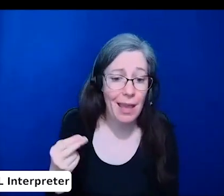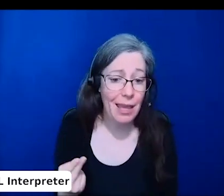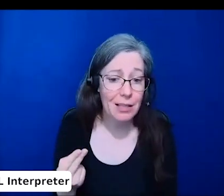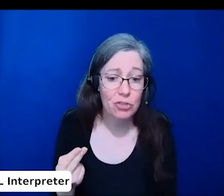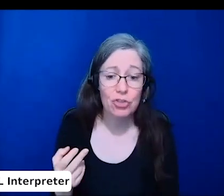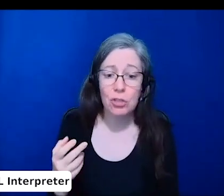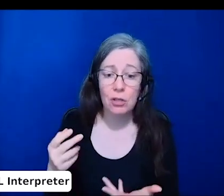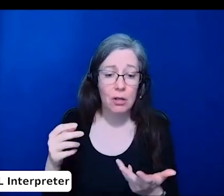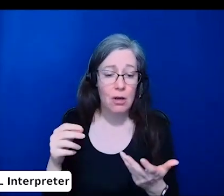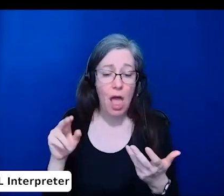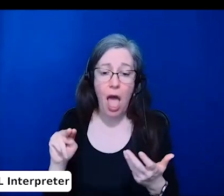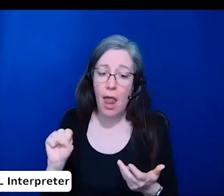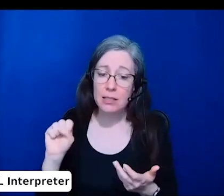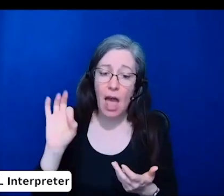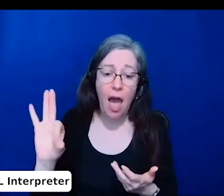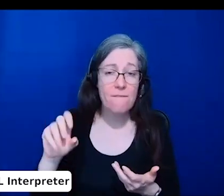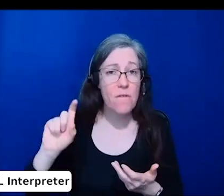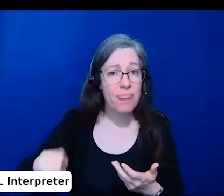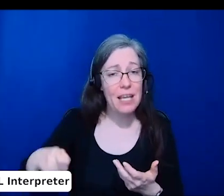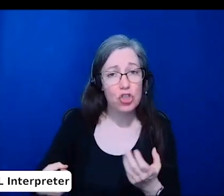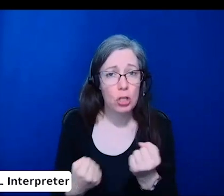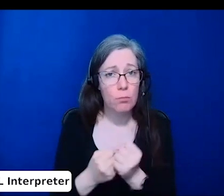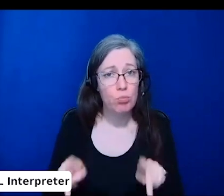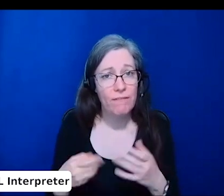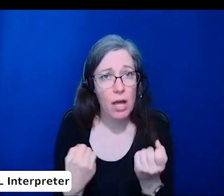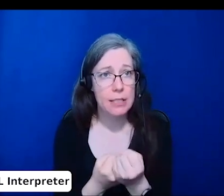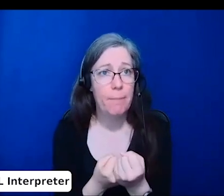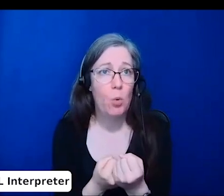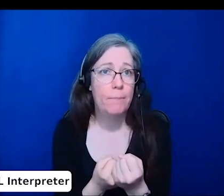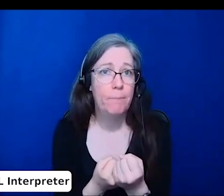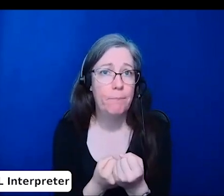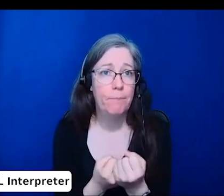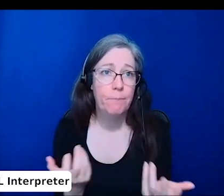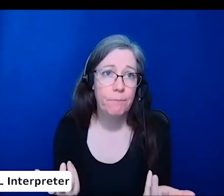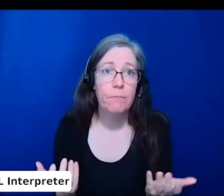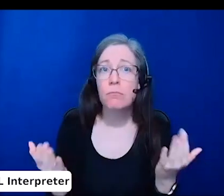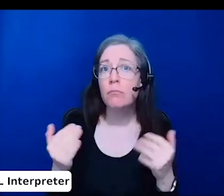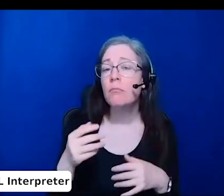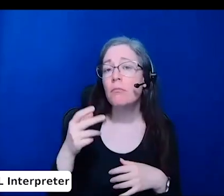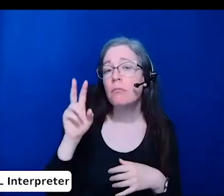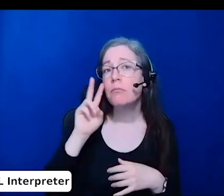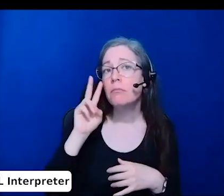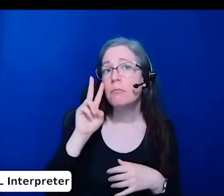As I mentioned, we'll be publishing these recommendations soon, maybe in the next week or two, in the journal iScience,